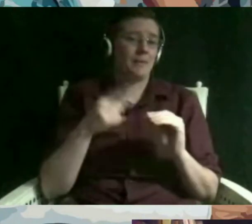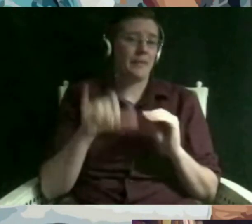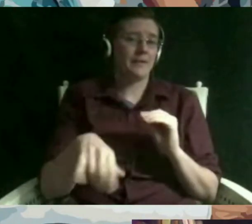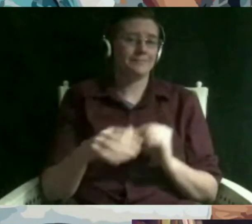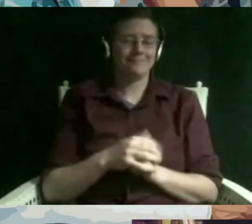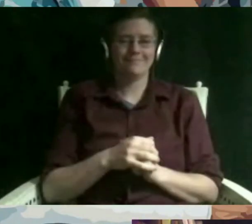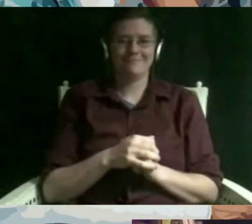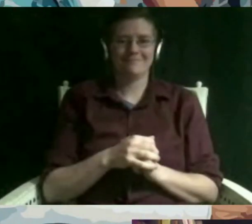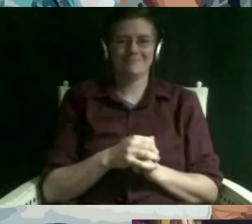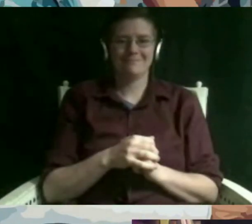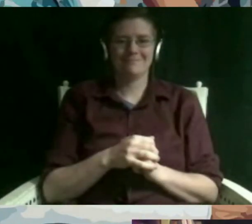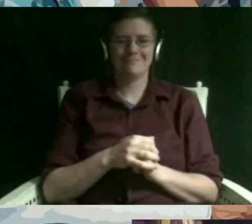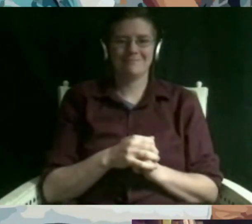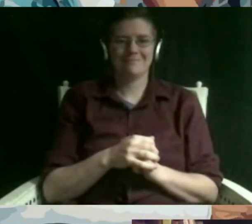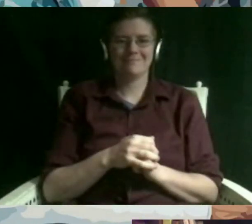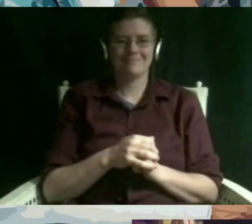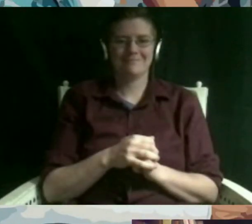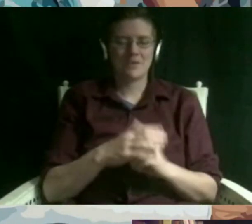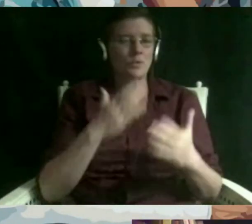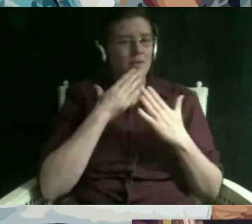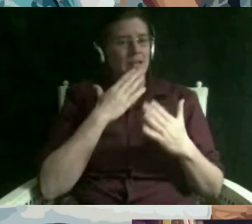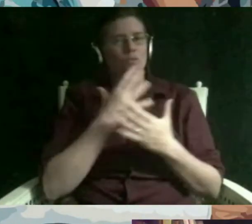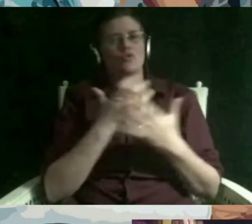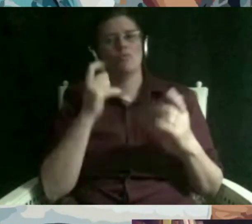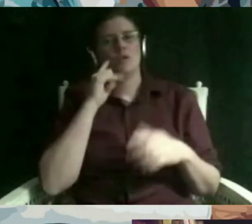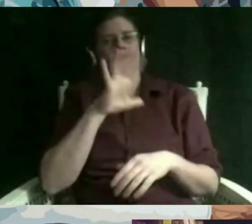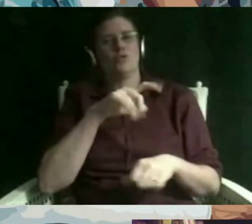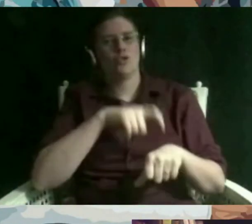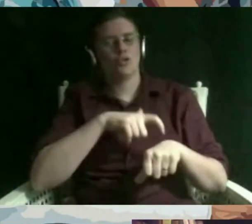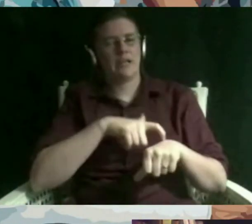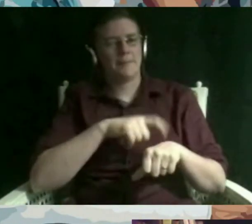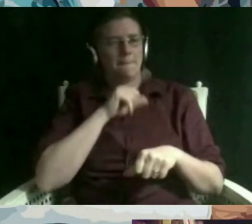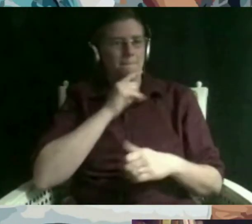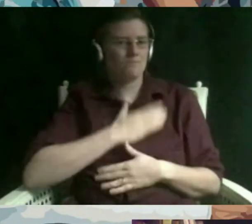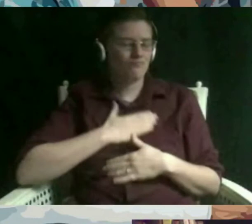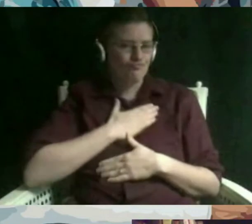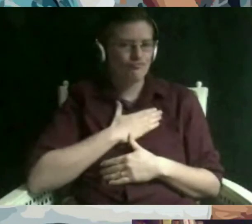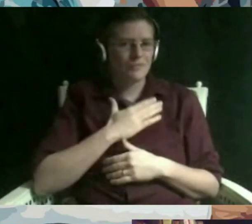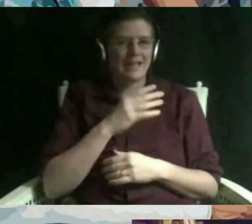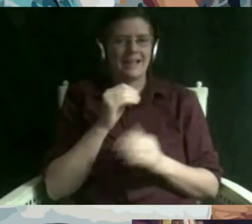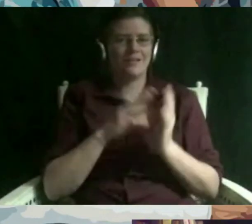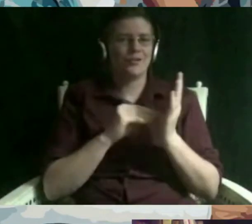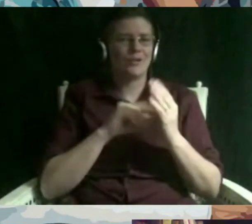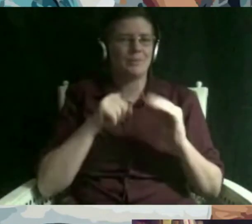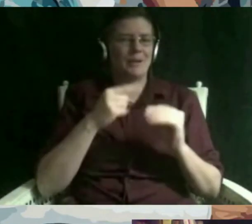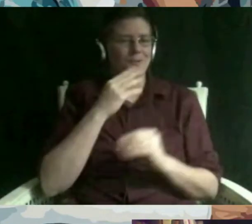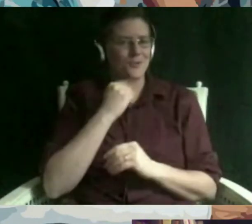thank you so much for your time i really really enjoyed this and learning about judaism and just